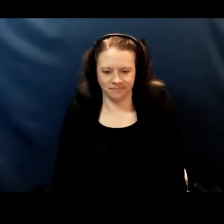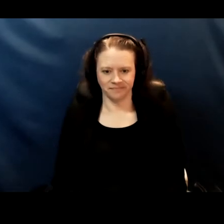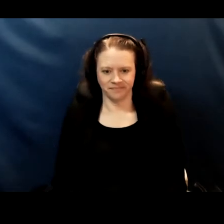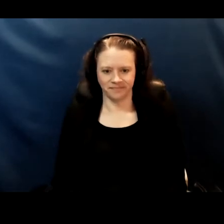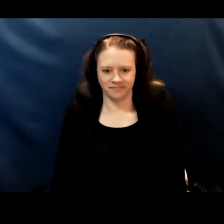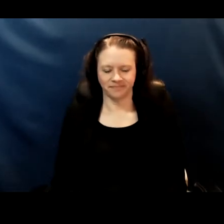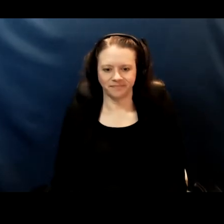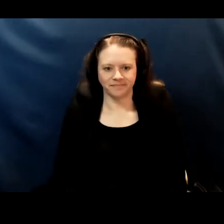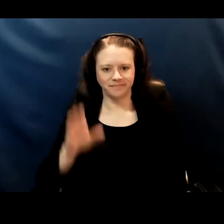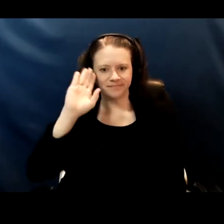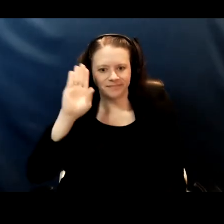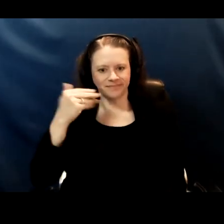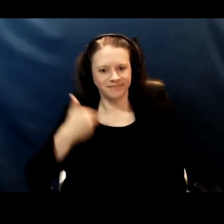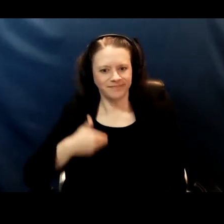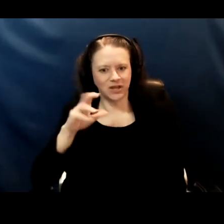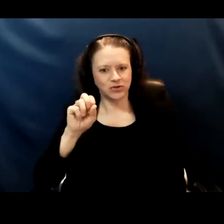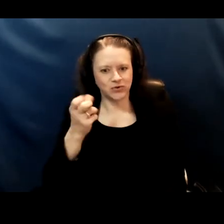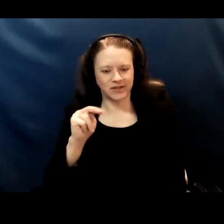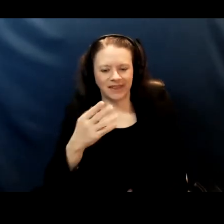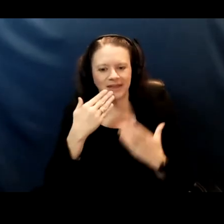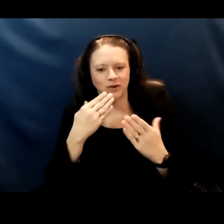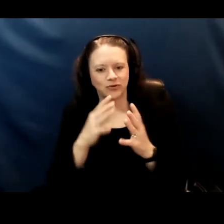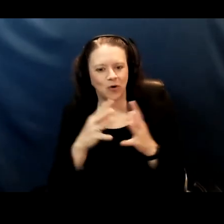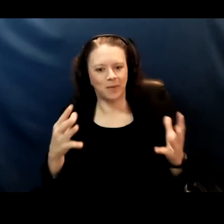[Susan] Hi, this is Susan thank you so much, Dr. Spinazzi that was excellent.